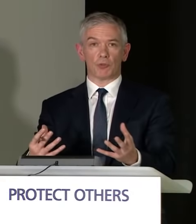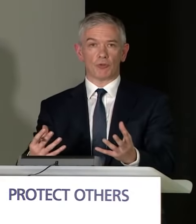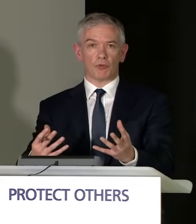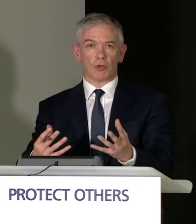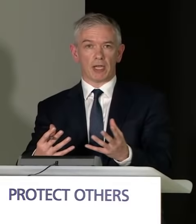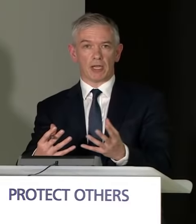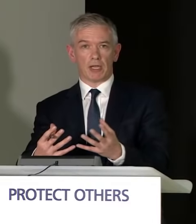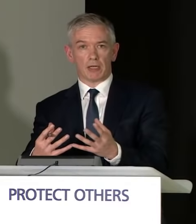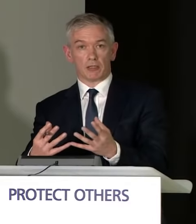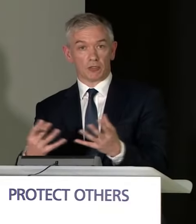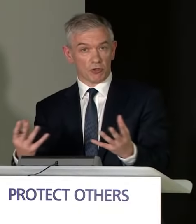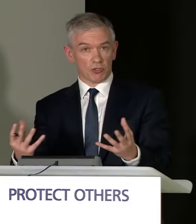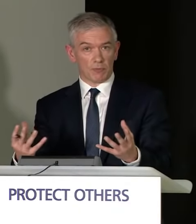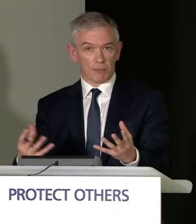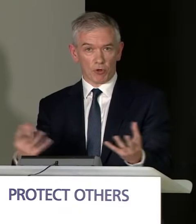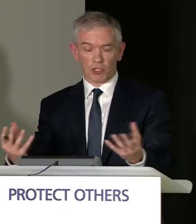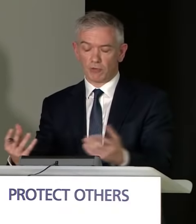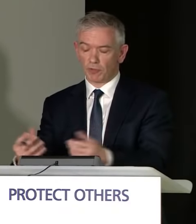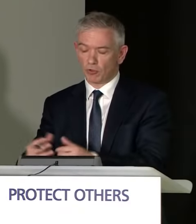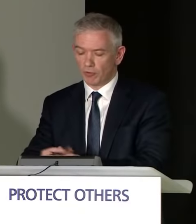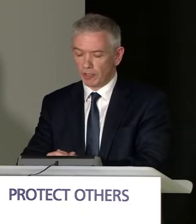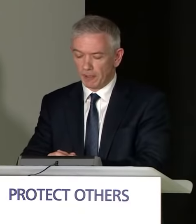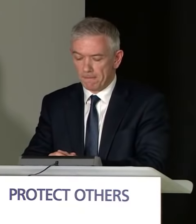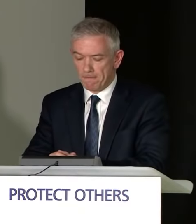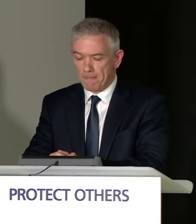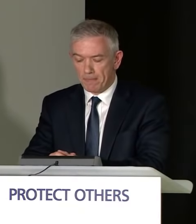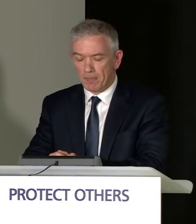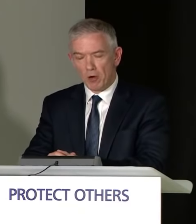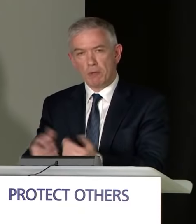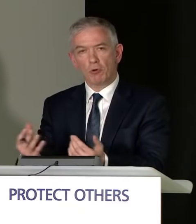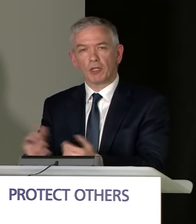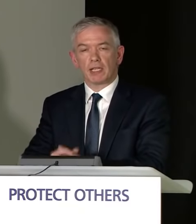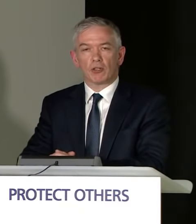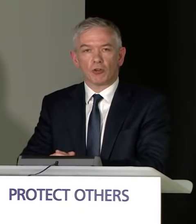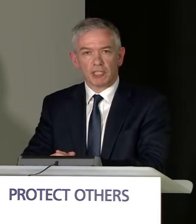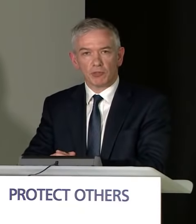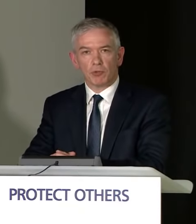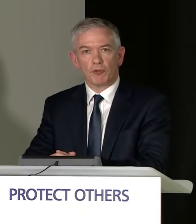someone who turns out to be positive for COVID there, how are people going to tell you?